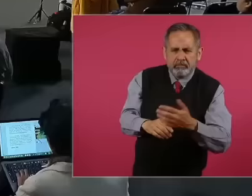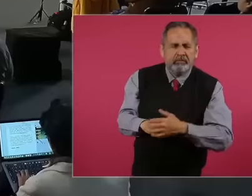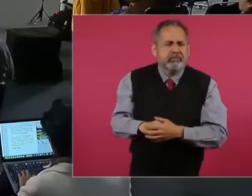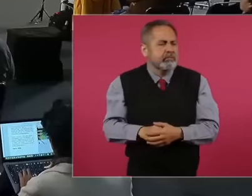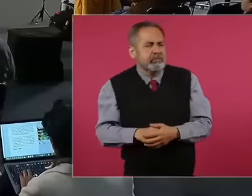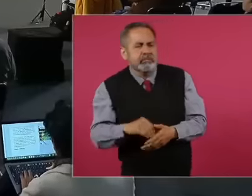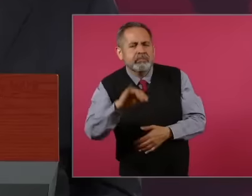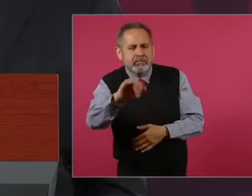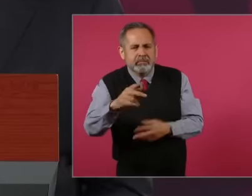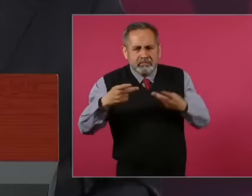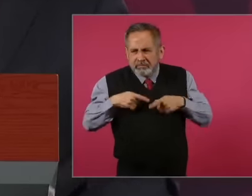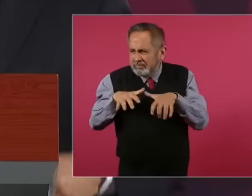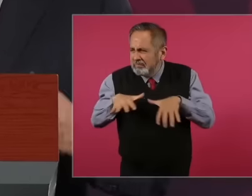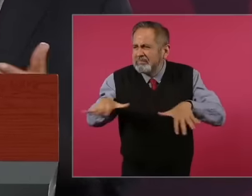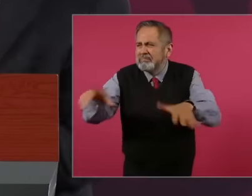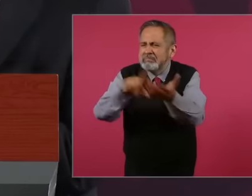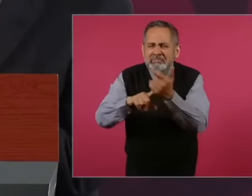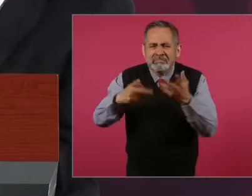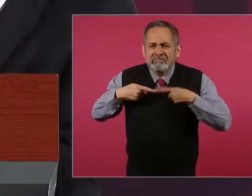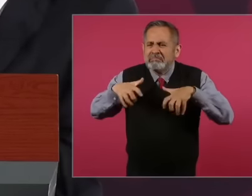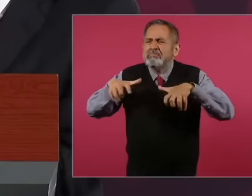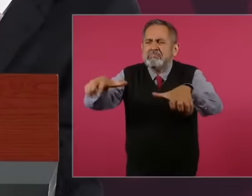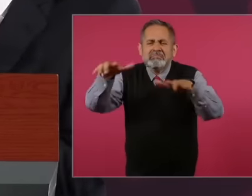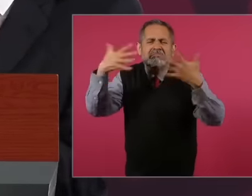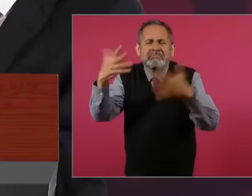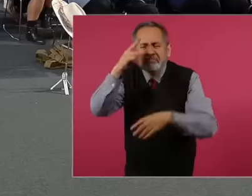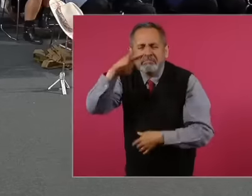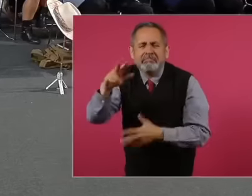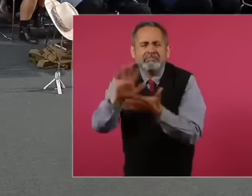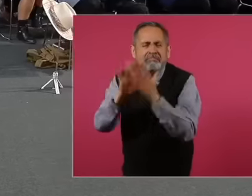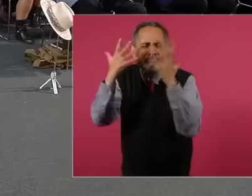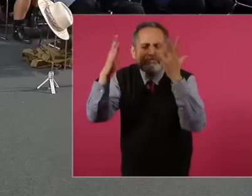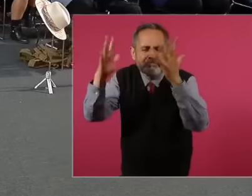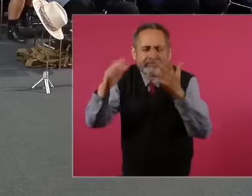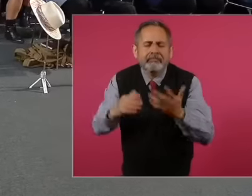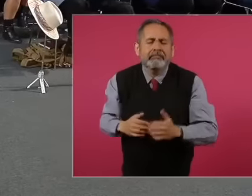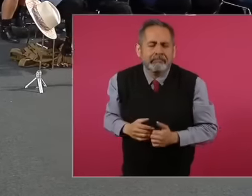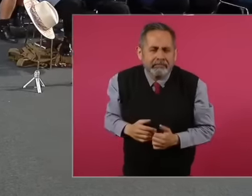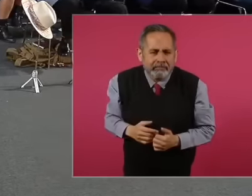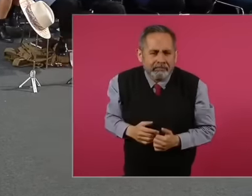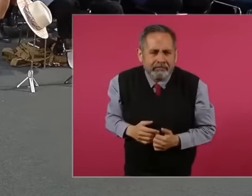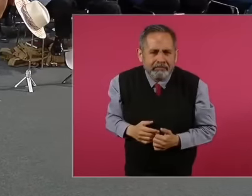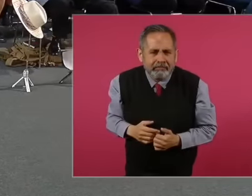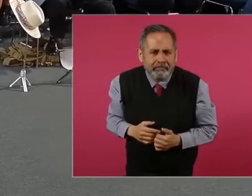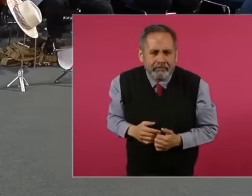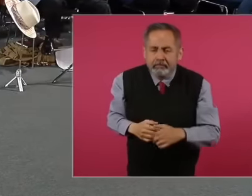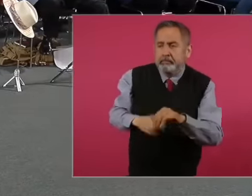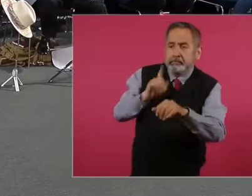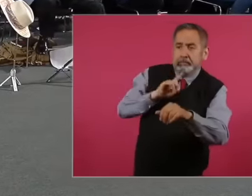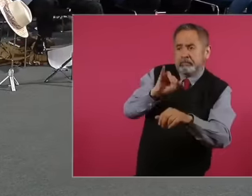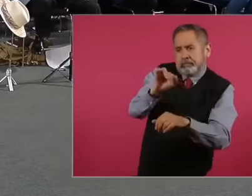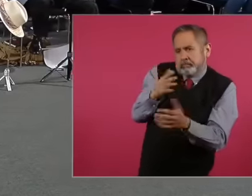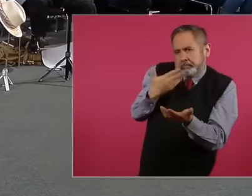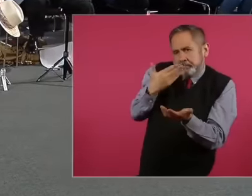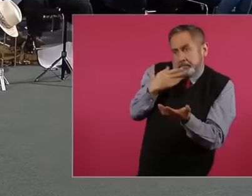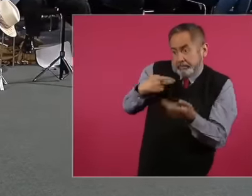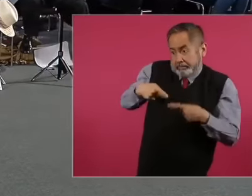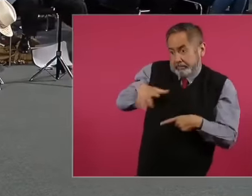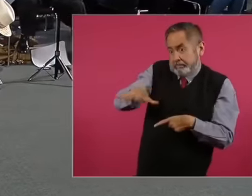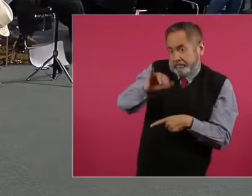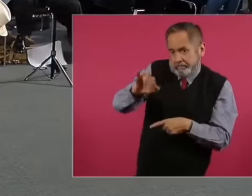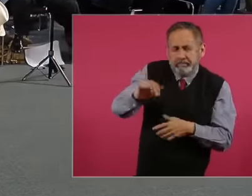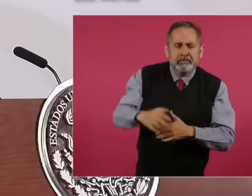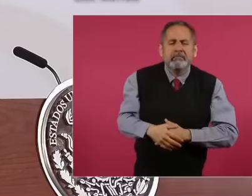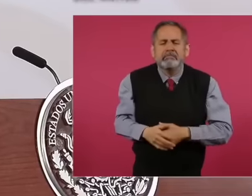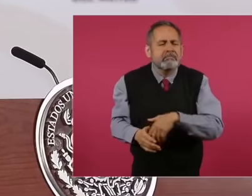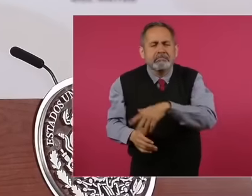for the people of Mexico. Ah well. There, yes, there, so you can see, there, yes, there is applause for